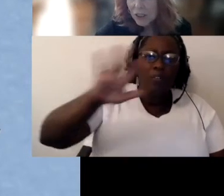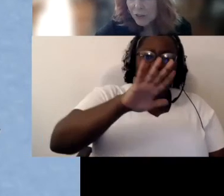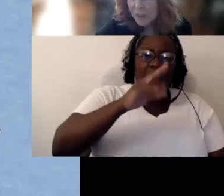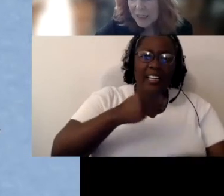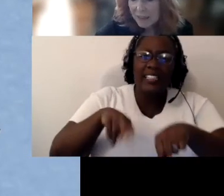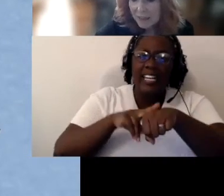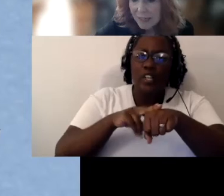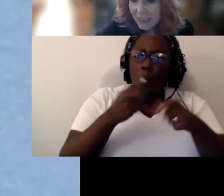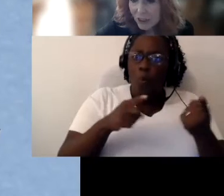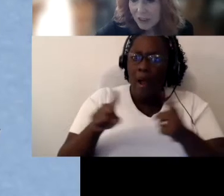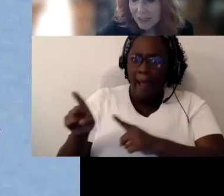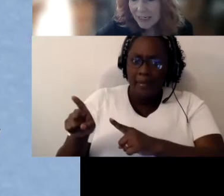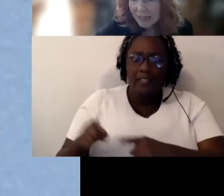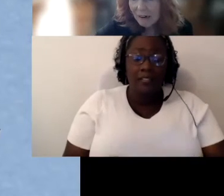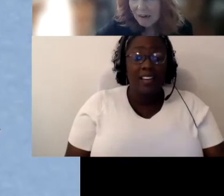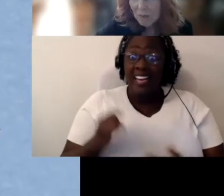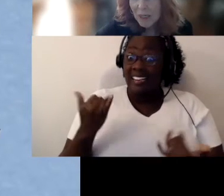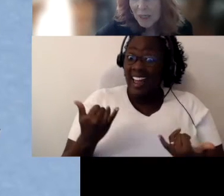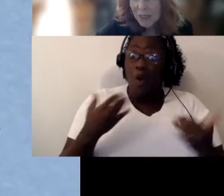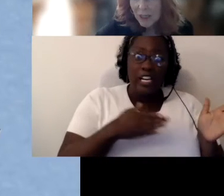things are shifting nationally.